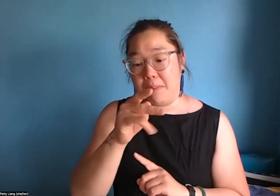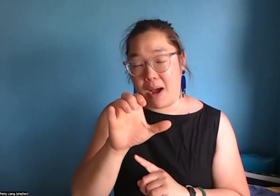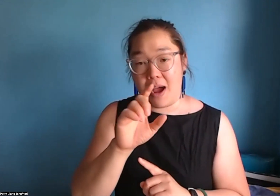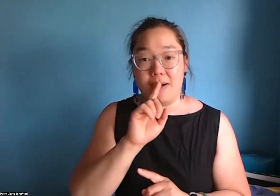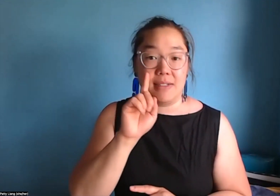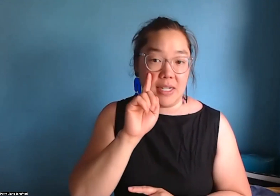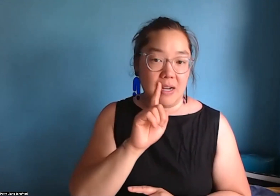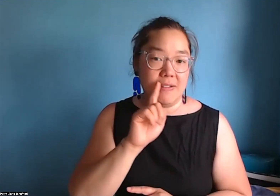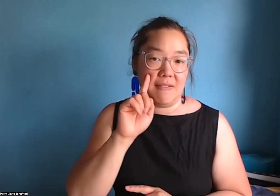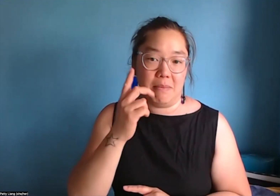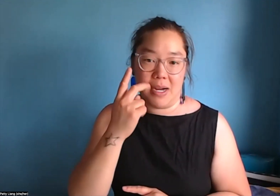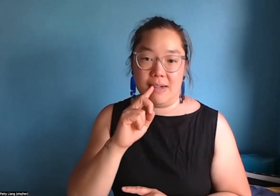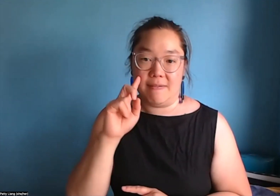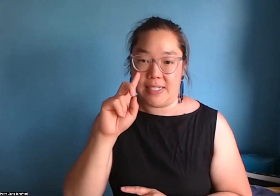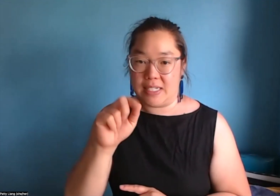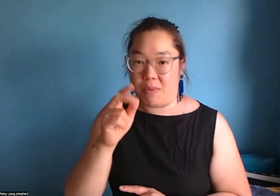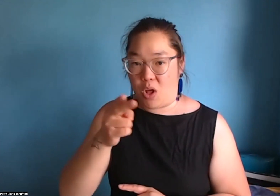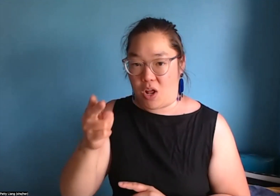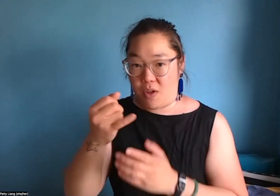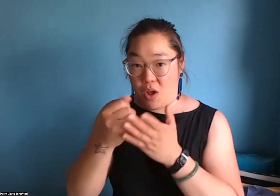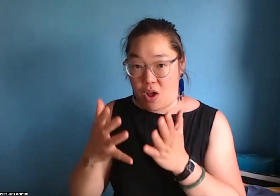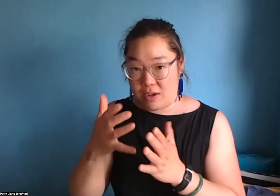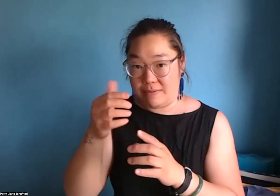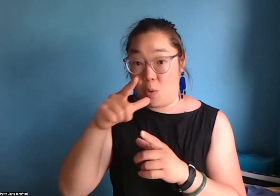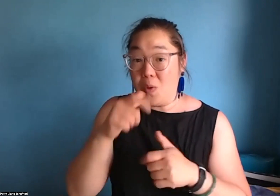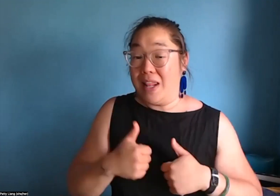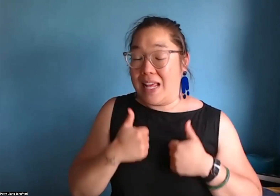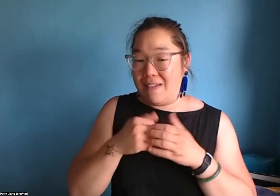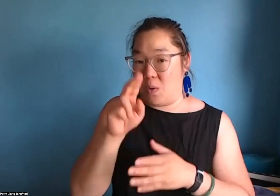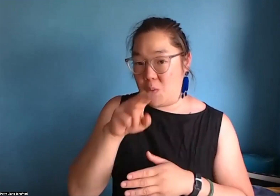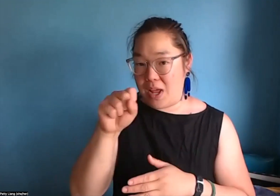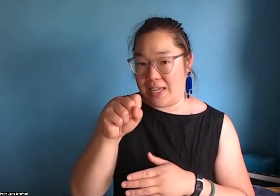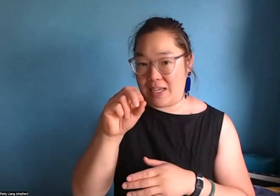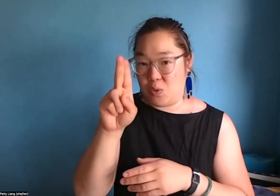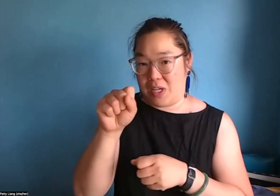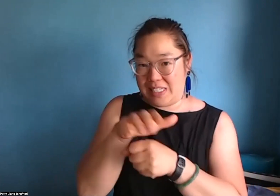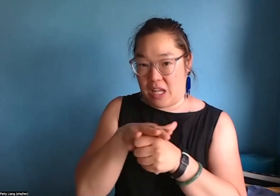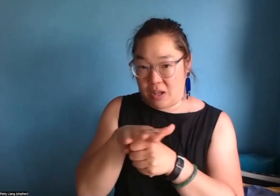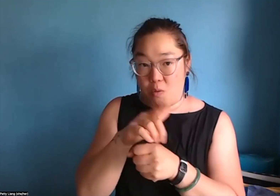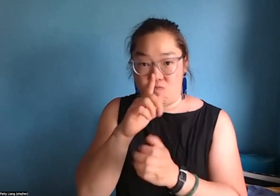I you have any peers who are BIPOC Deaf, Deafblind, Deaf disabled folks